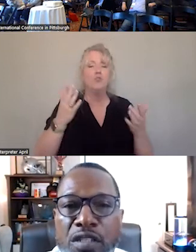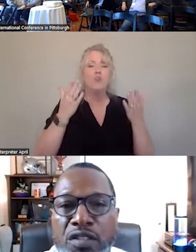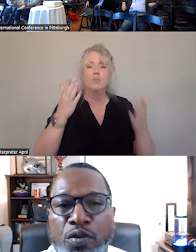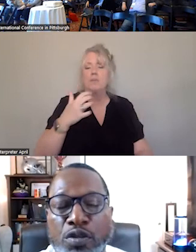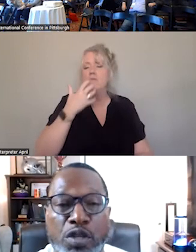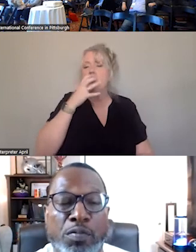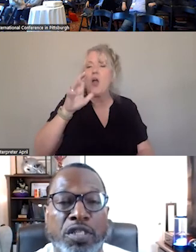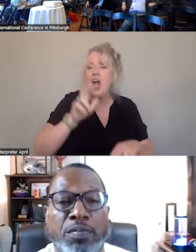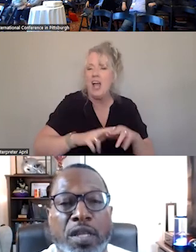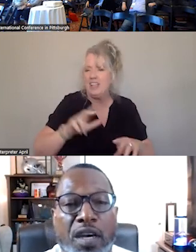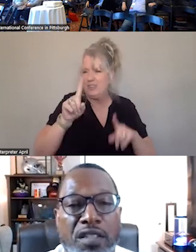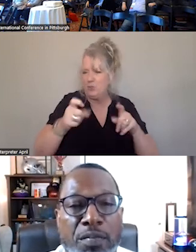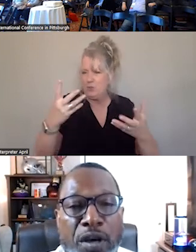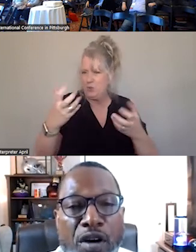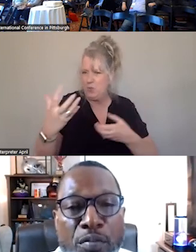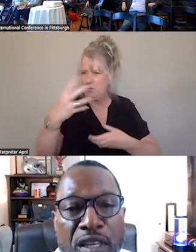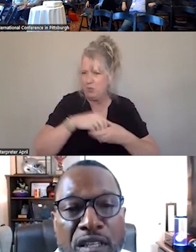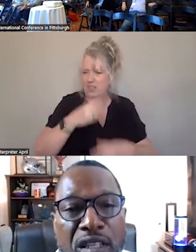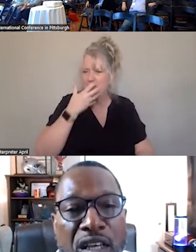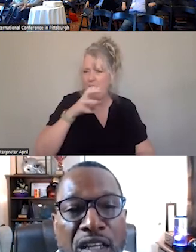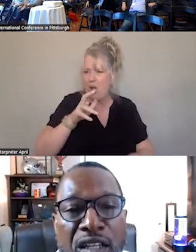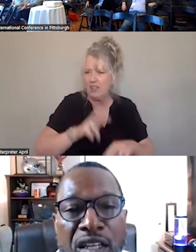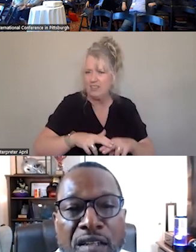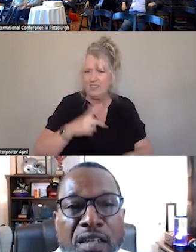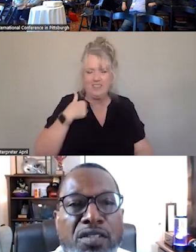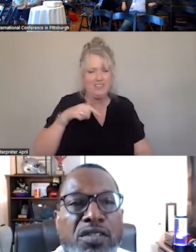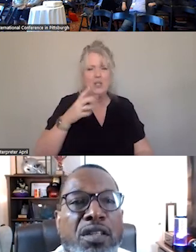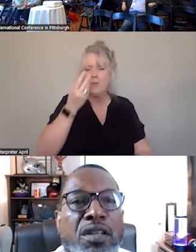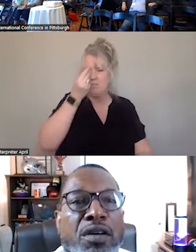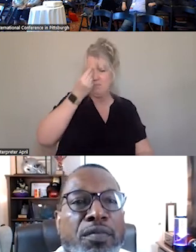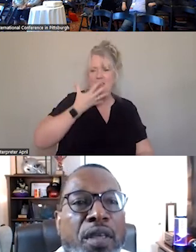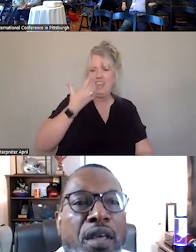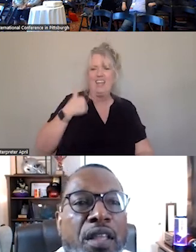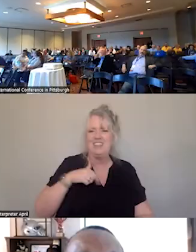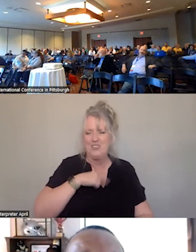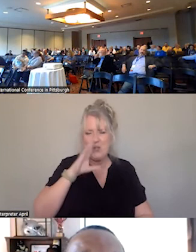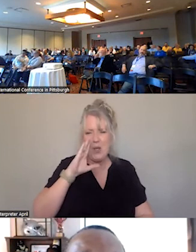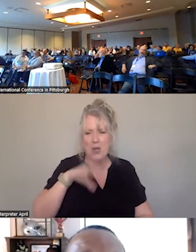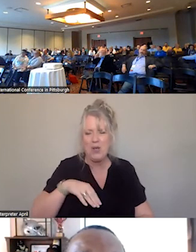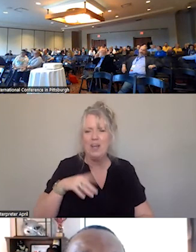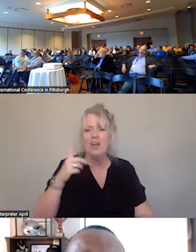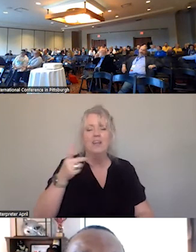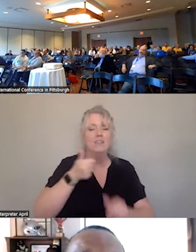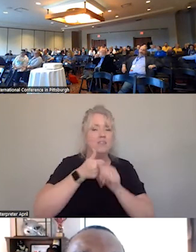FOR US, WANT TO PARTICIPATE, BY ALL MEANS, LET US KNOW. ACCORDING TO THE RESPONSE TO THE